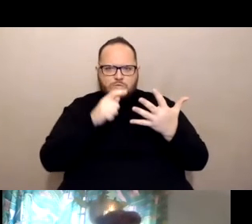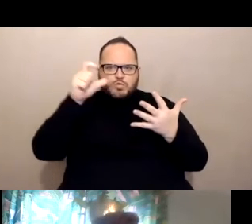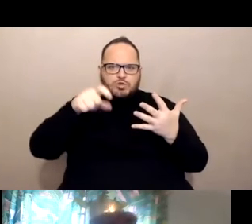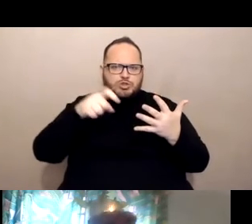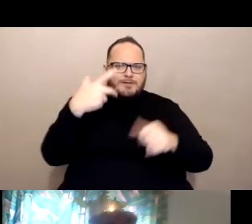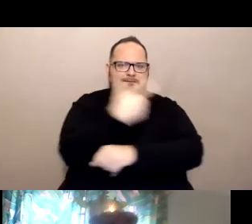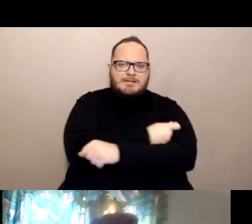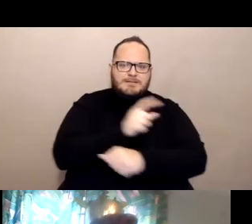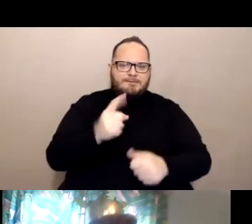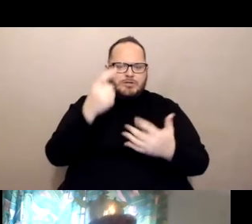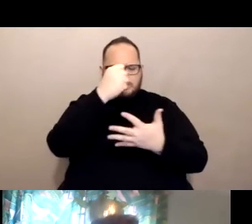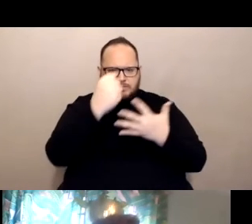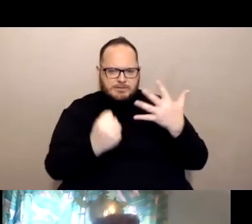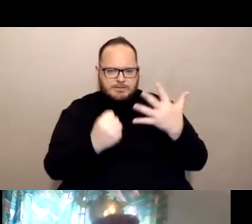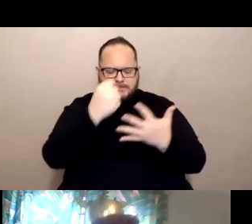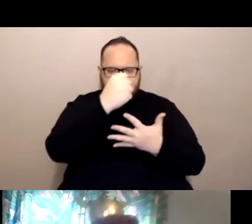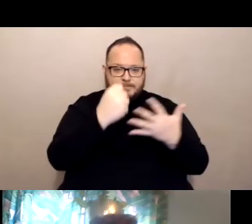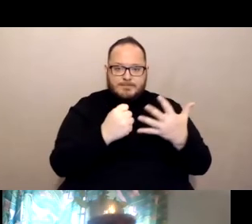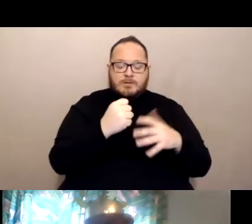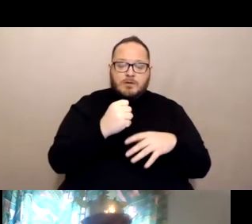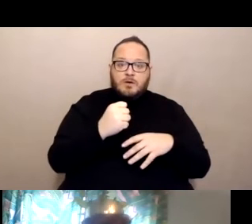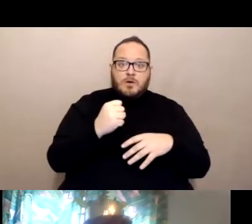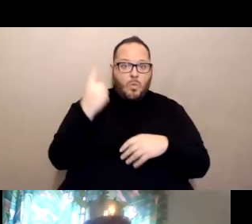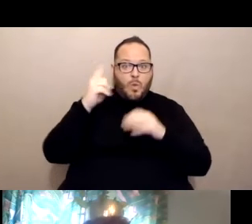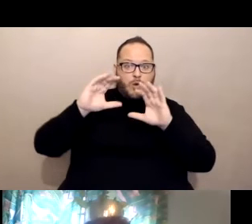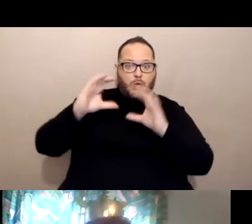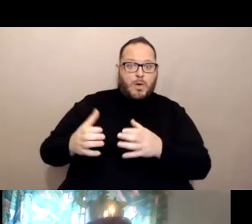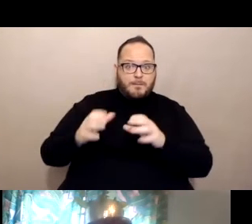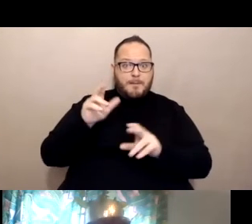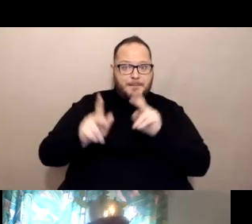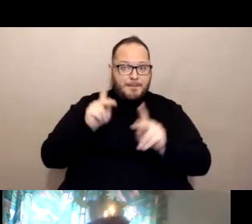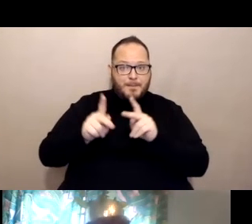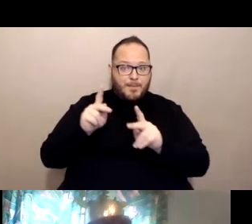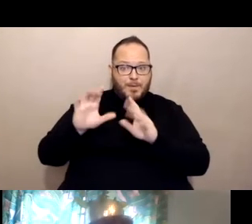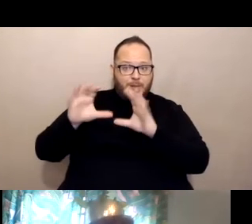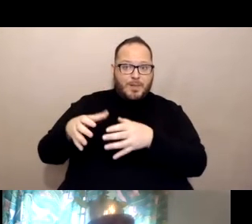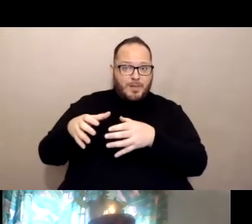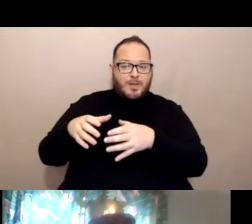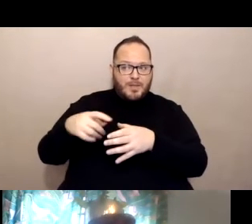and we support, and we encouraged to advocate on behalf of their own needs is those individuals